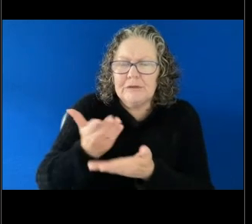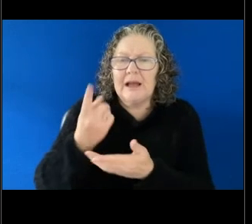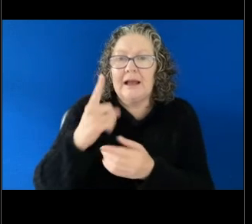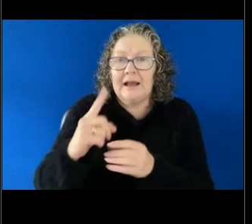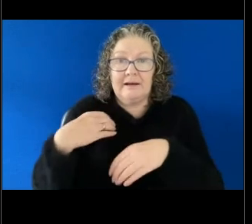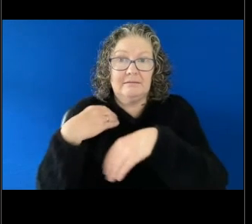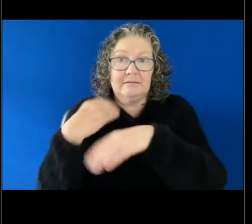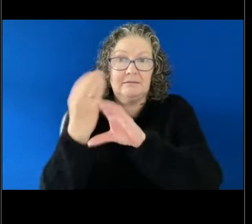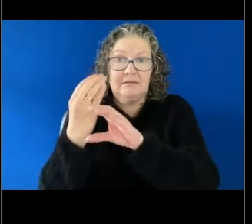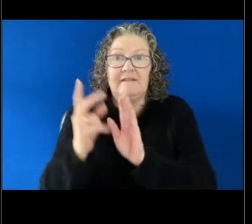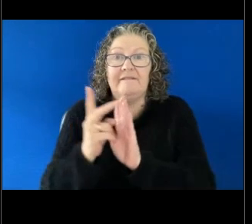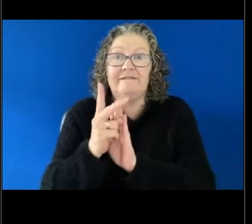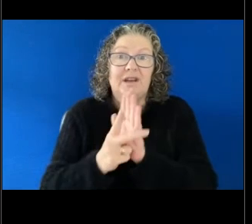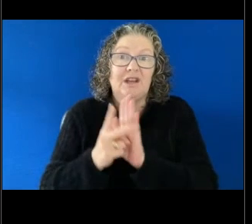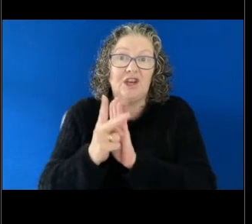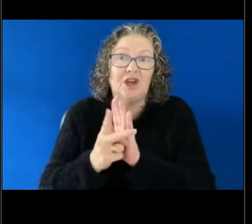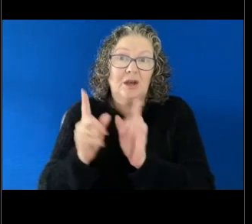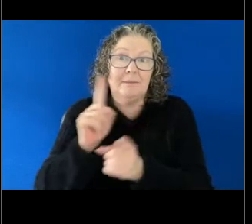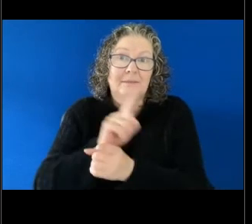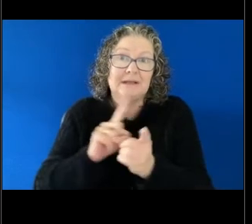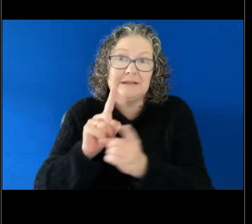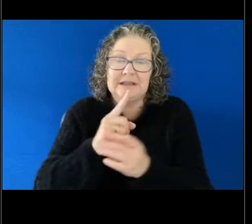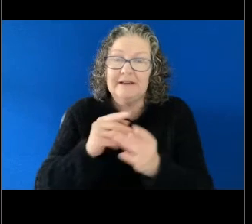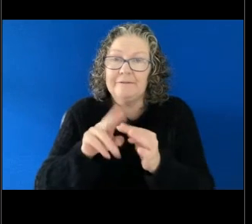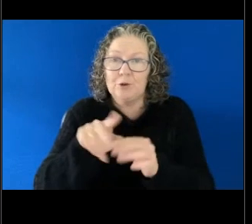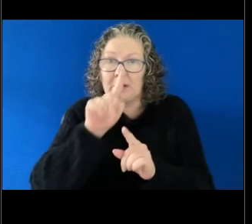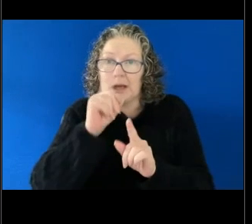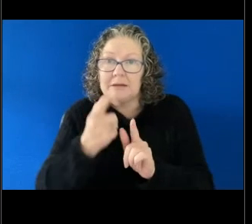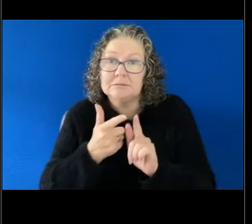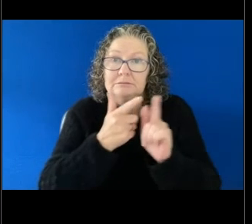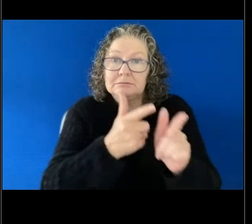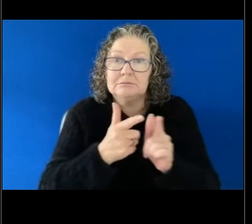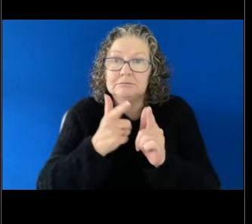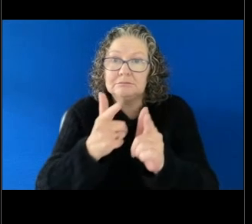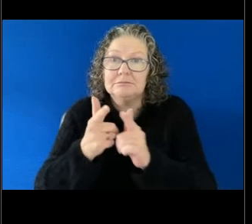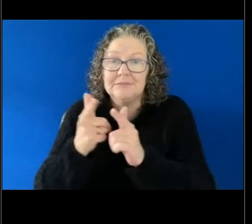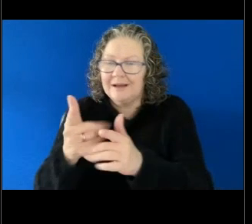So if you can't make it into an office you're still very much - if you're needing to access